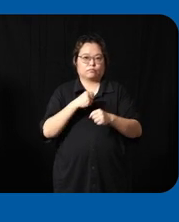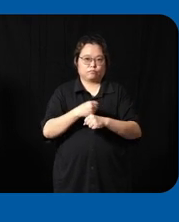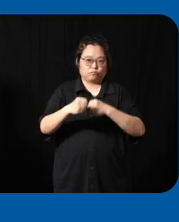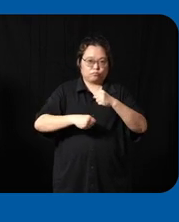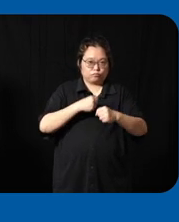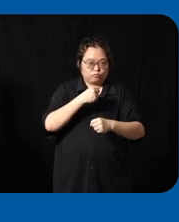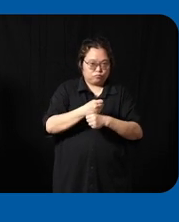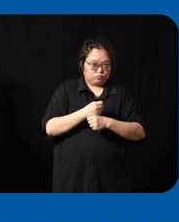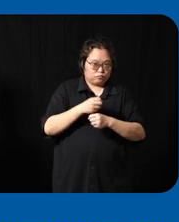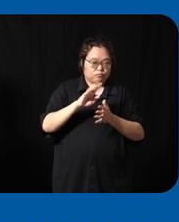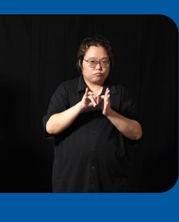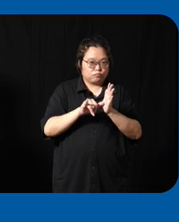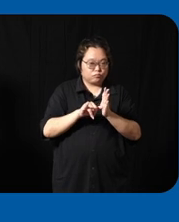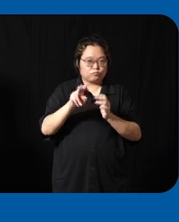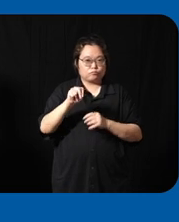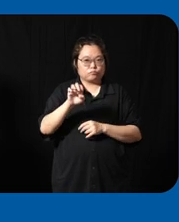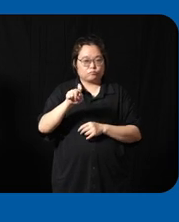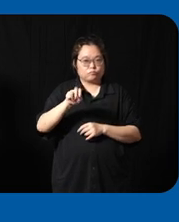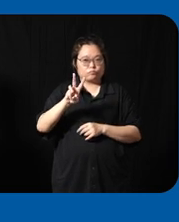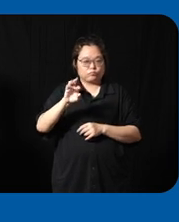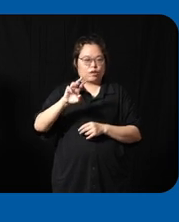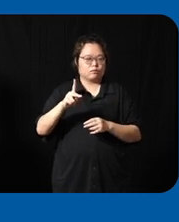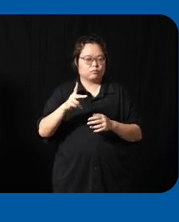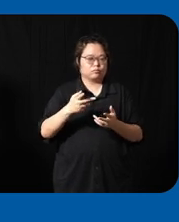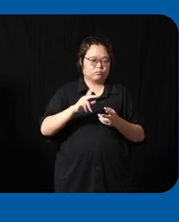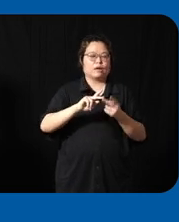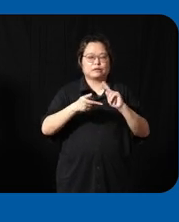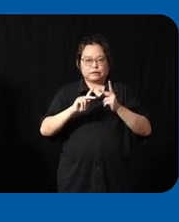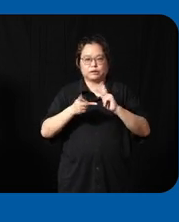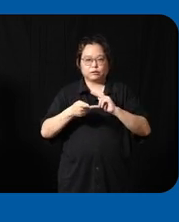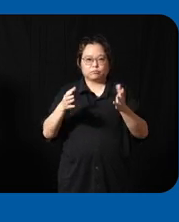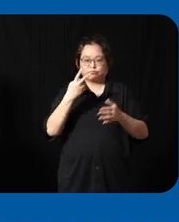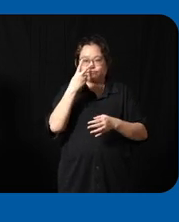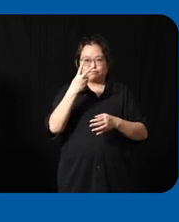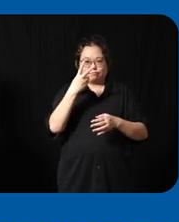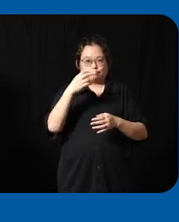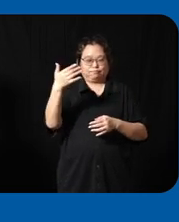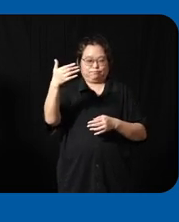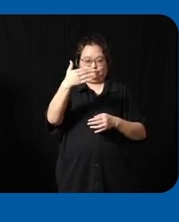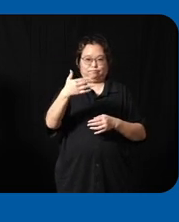network uh sorry a network of Community Partners uh as you can see over this screen so this is